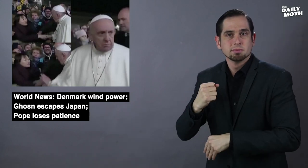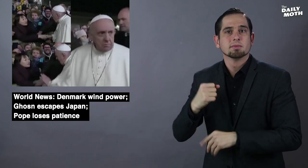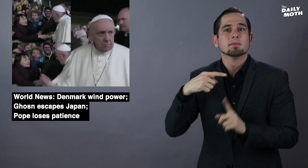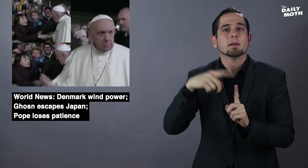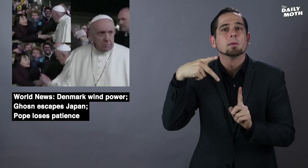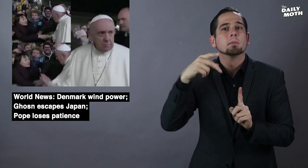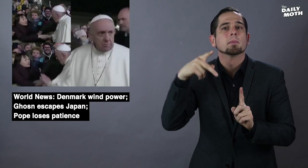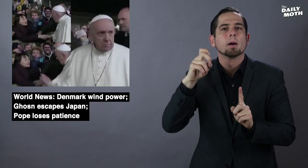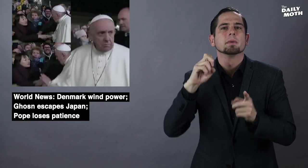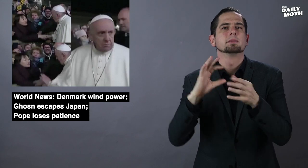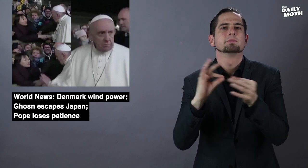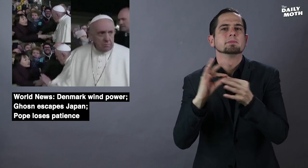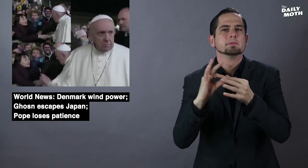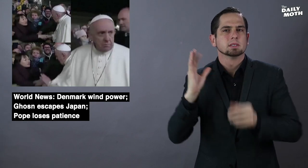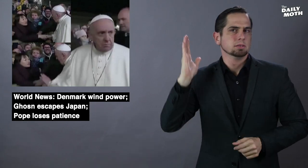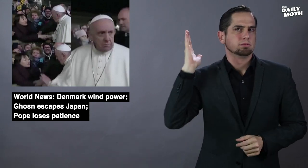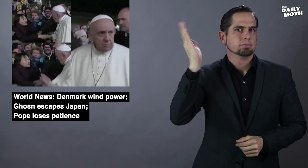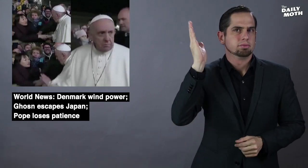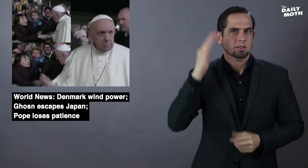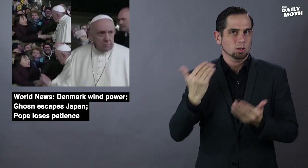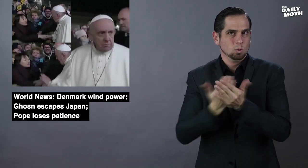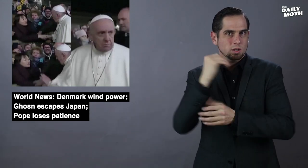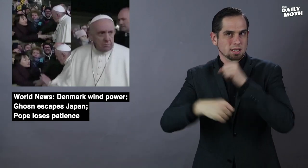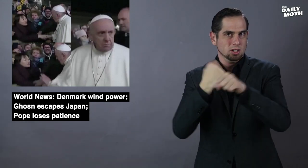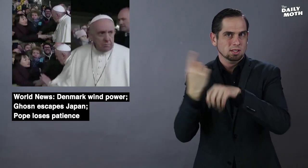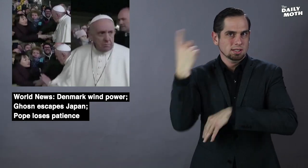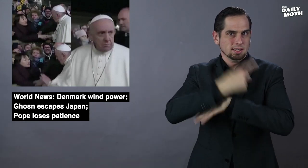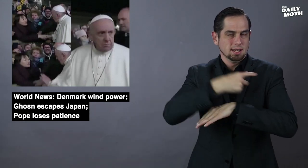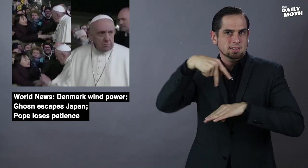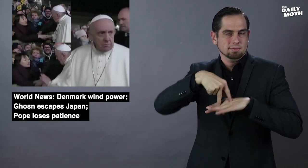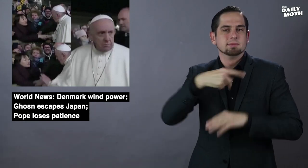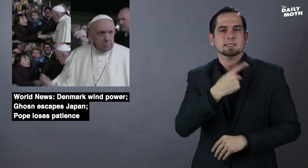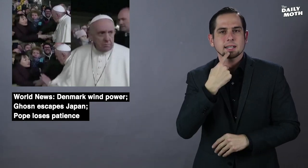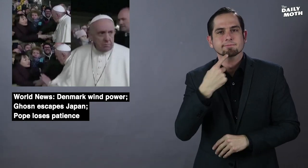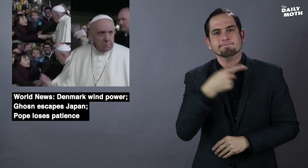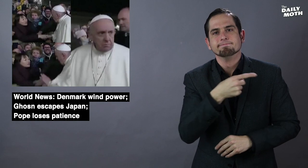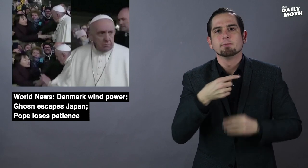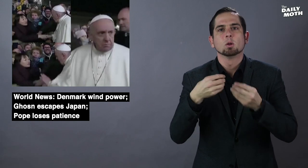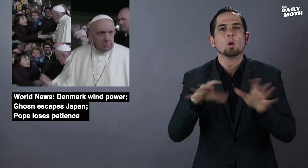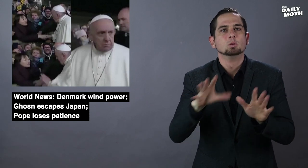The Pope said in an address on New Year's Day that he lost